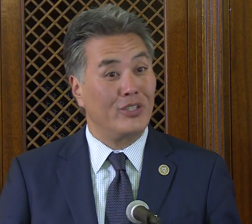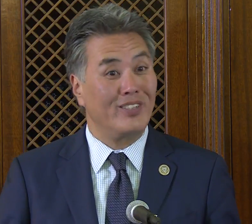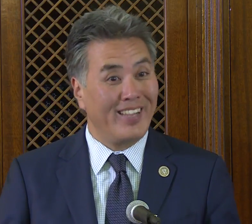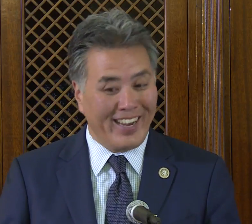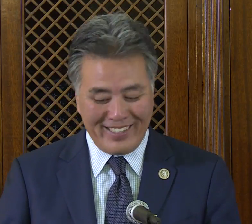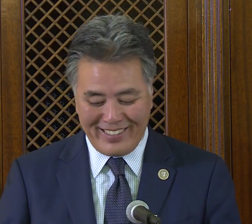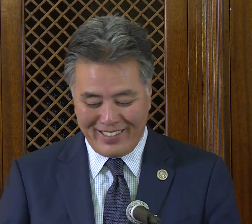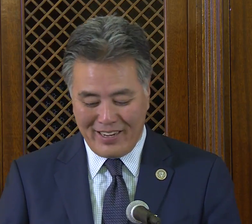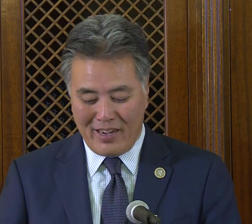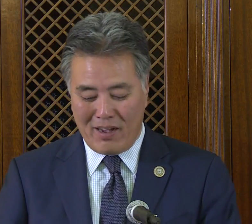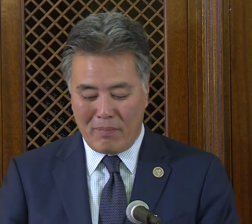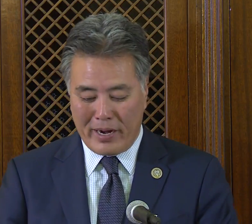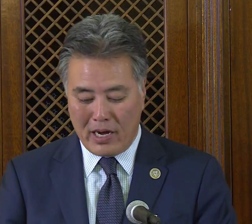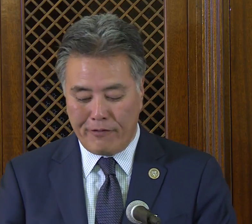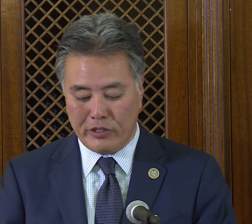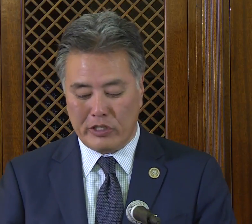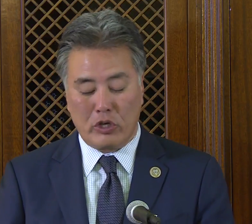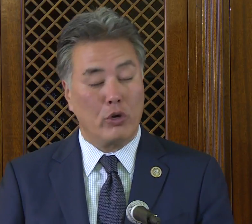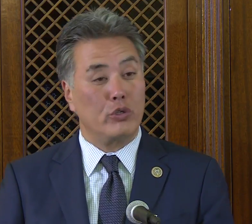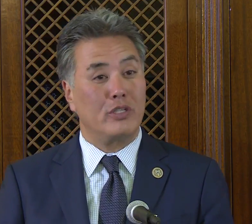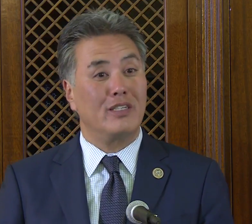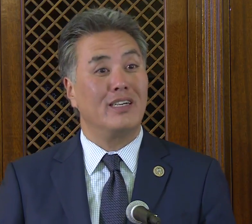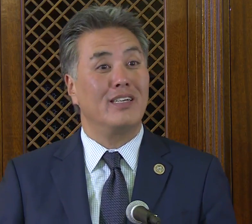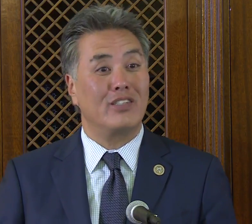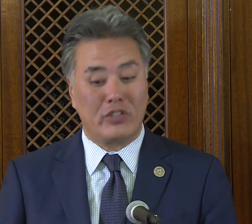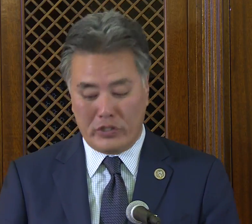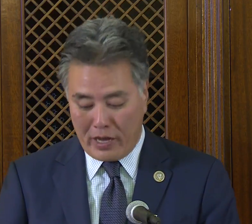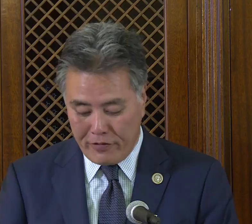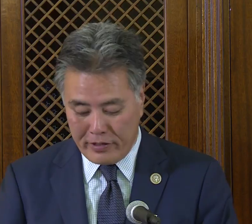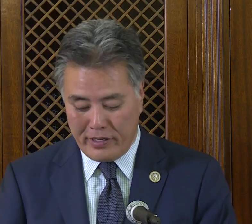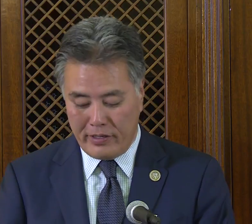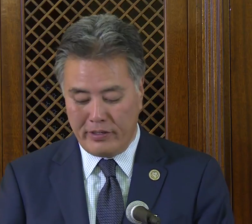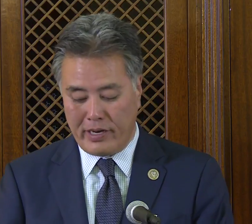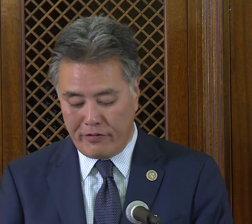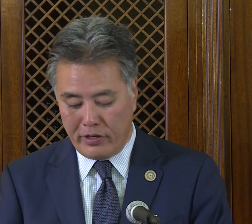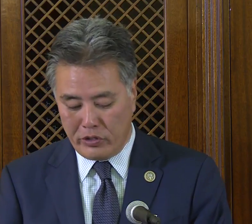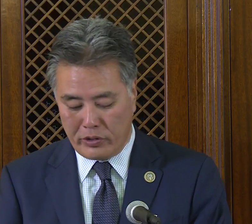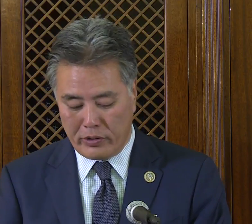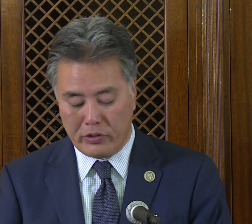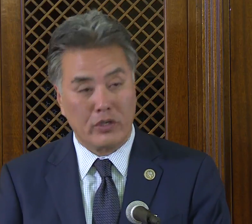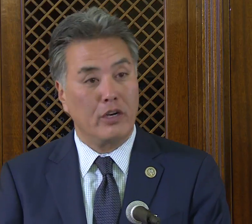To date my office has hosted seven deaf interns